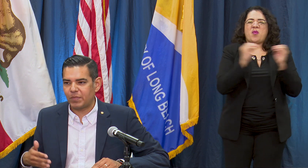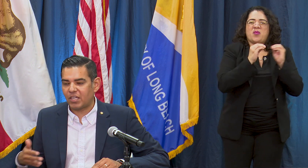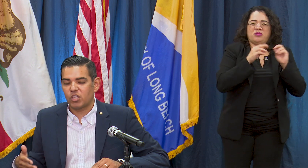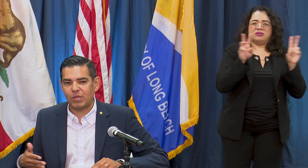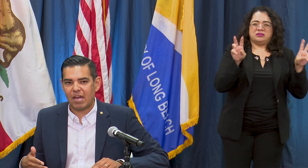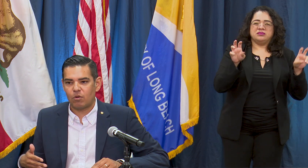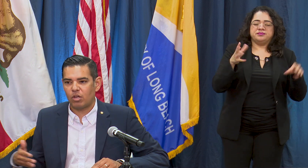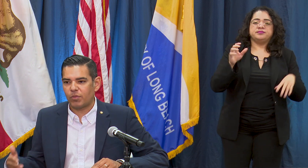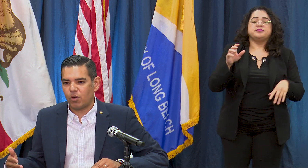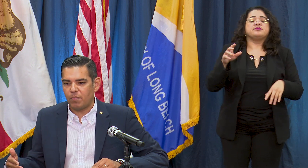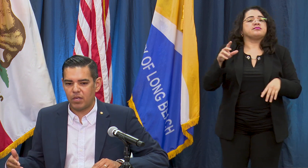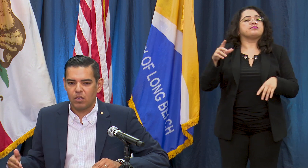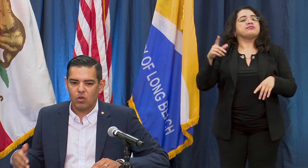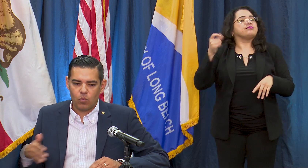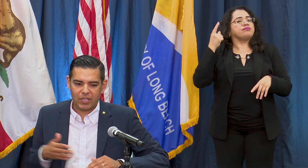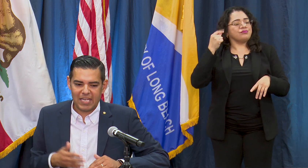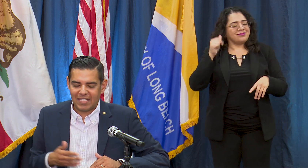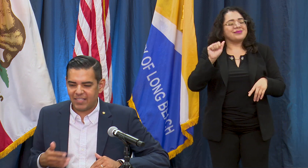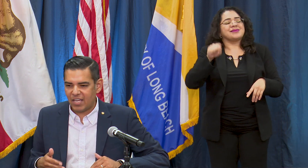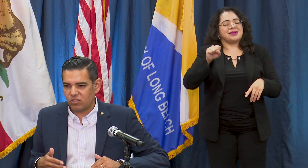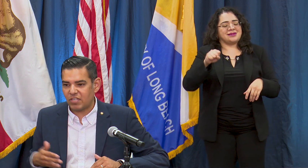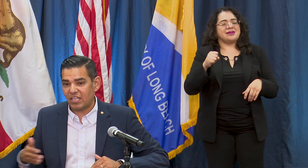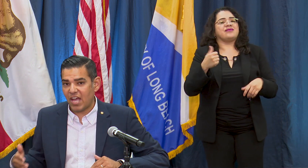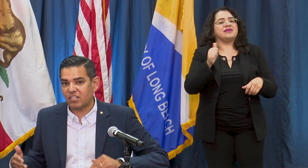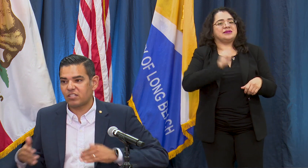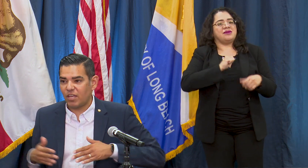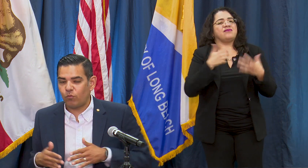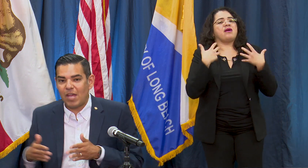because we had our own health department we're getting indications that yes if we